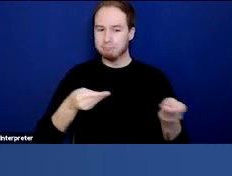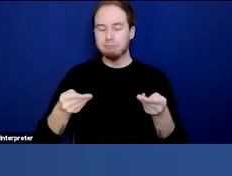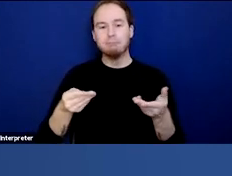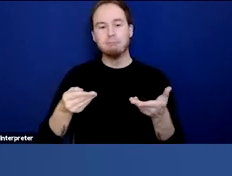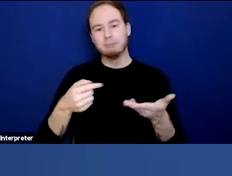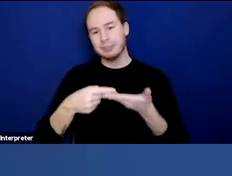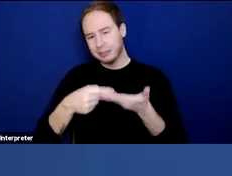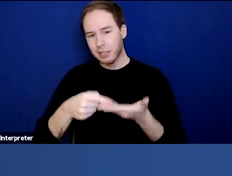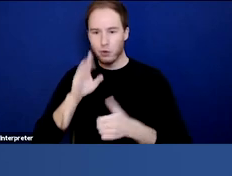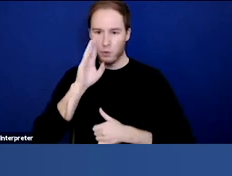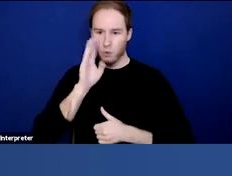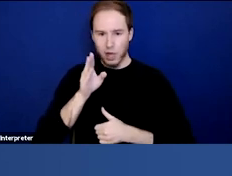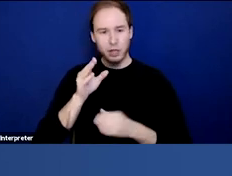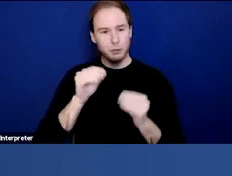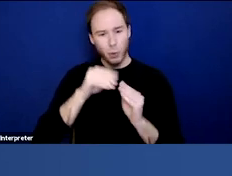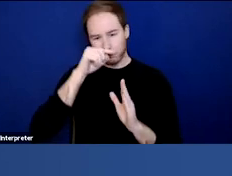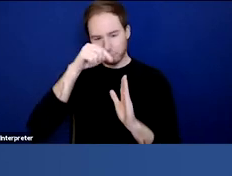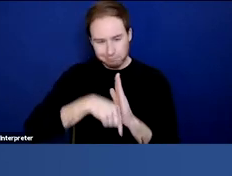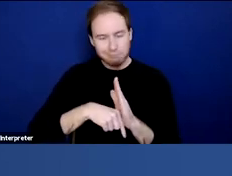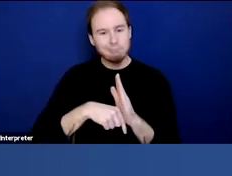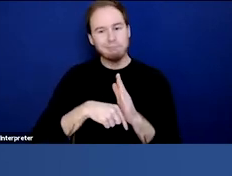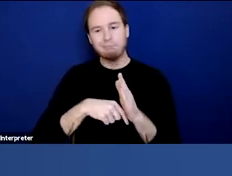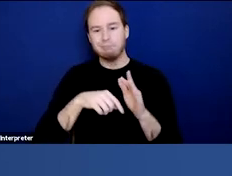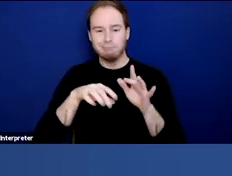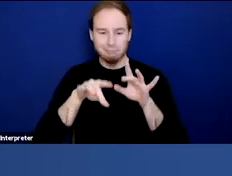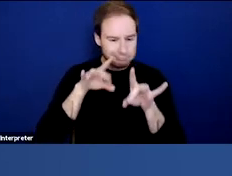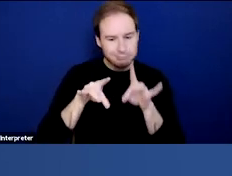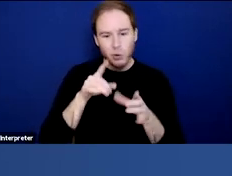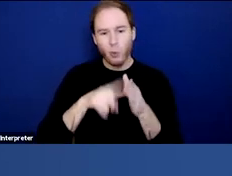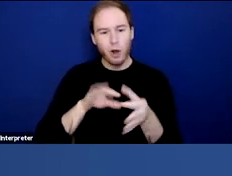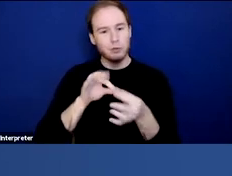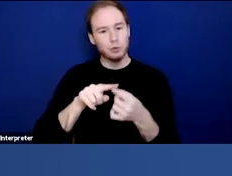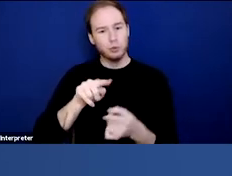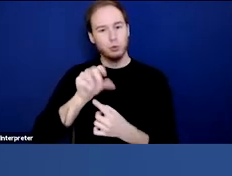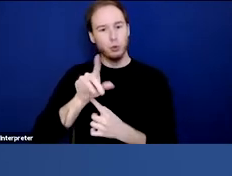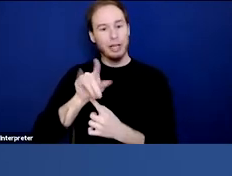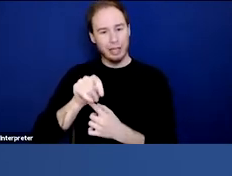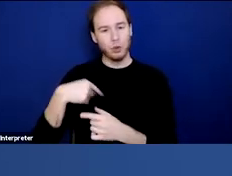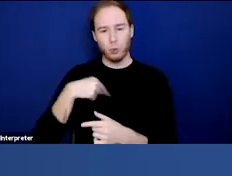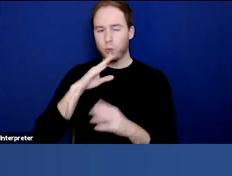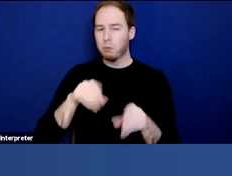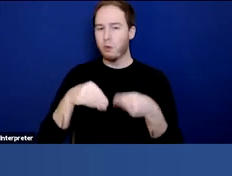It's gonna explore more of the toolkit and it will be accompanied by some of our own examples and discussions,